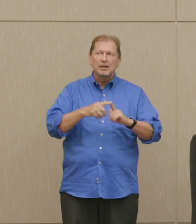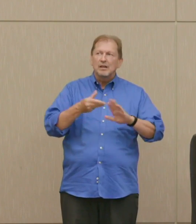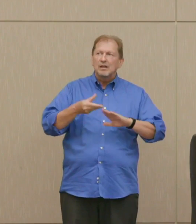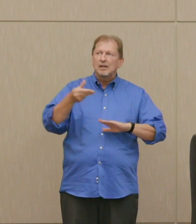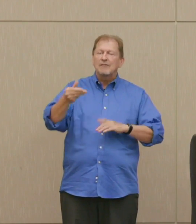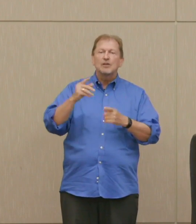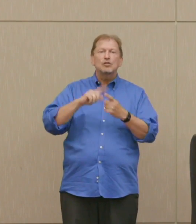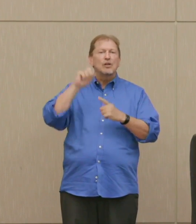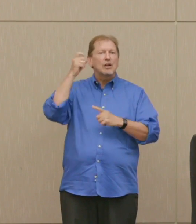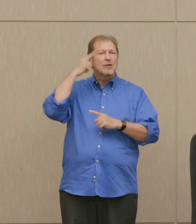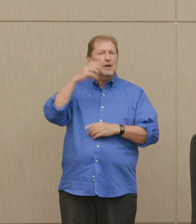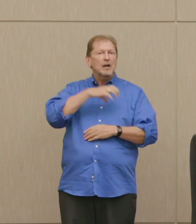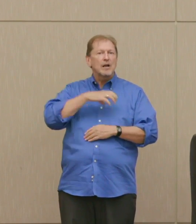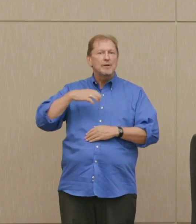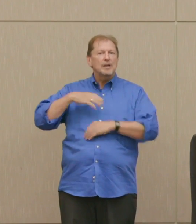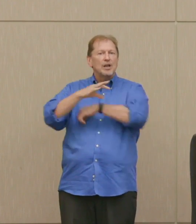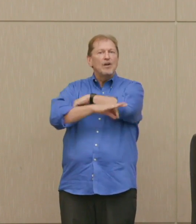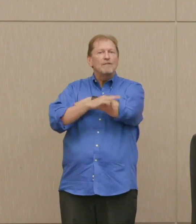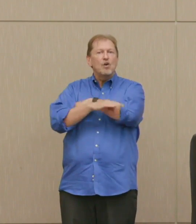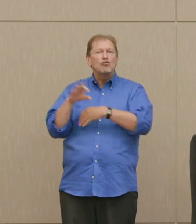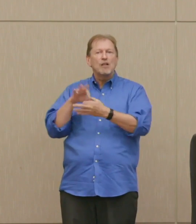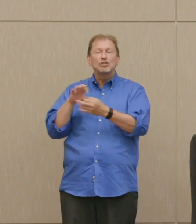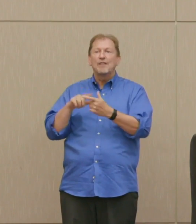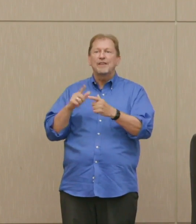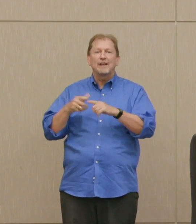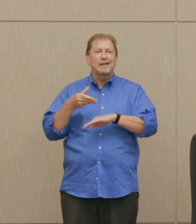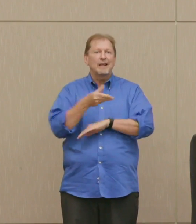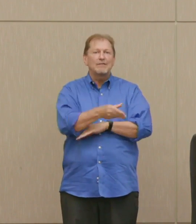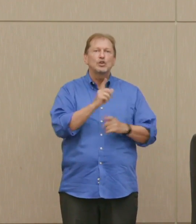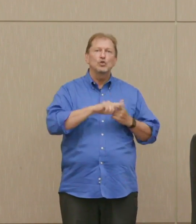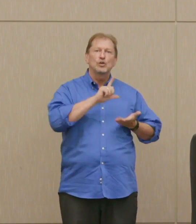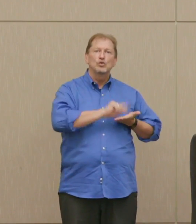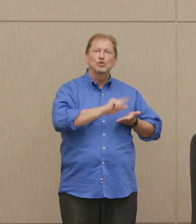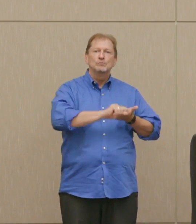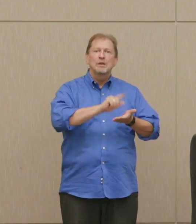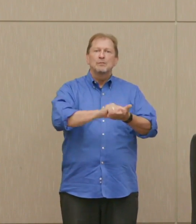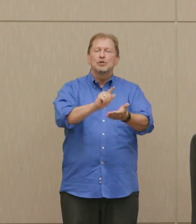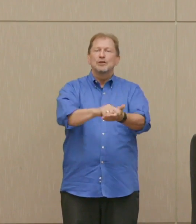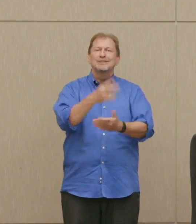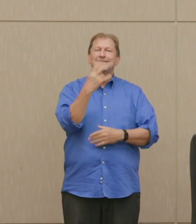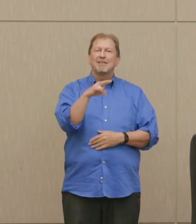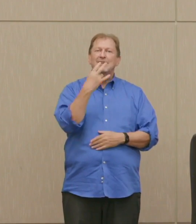Two years later, he gave it to the New York Times, the Washington Post, and 17 other newspapers.